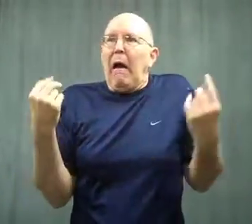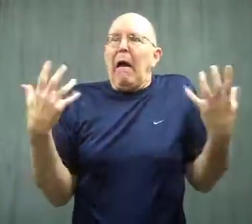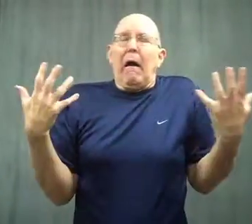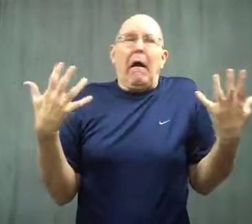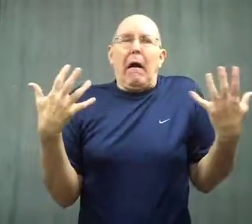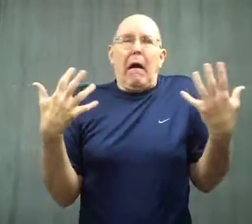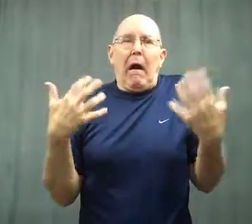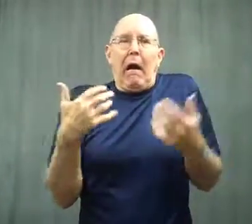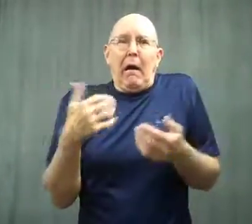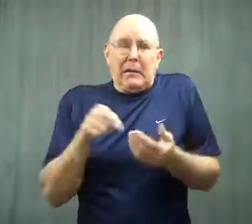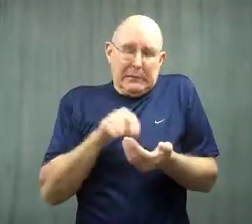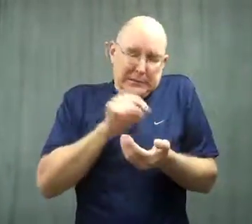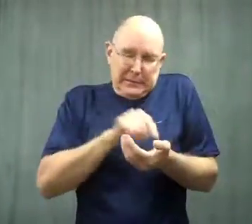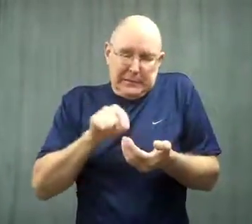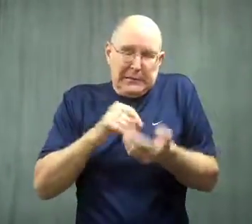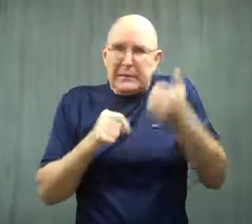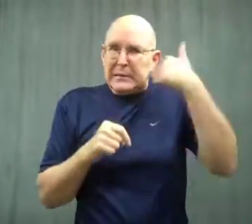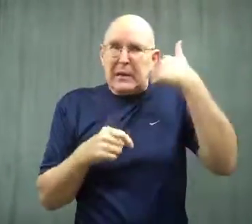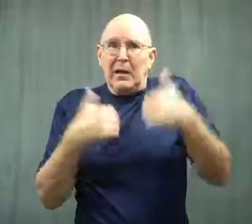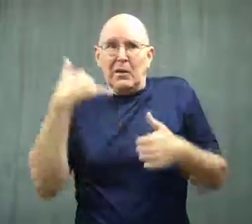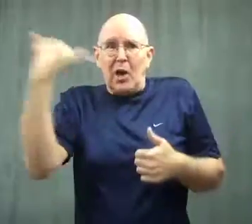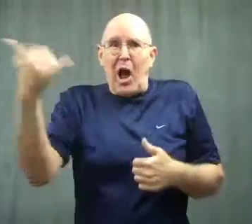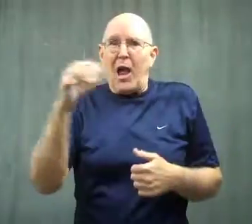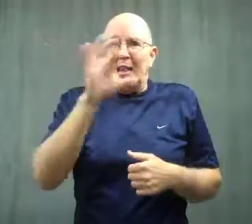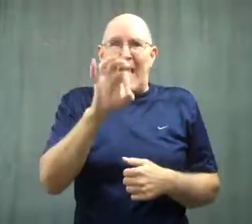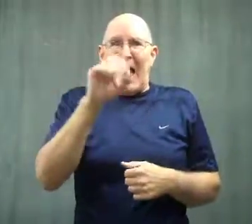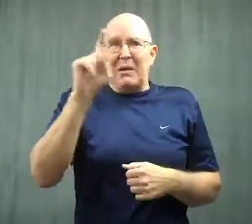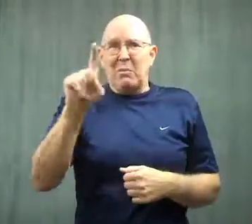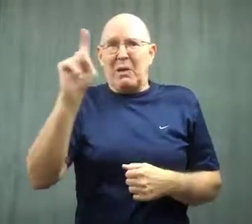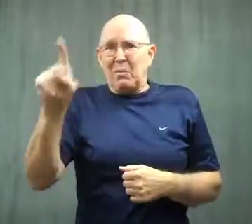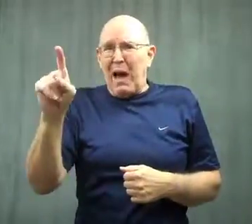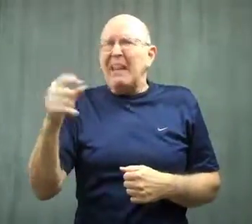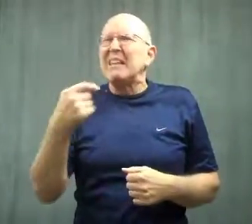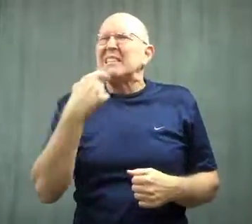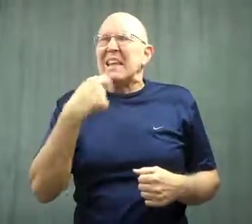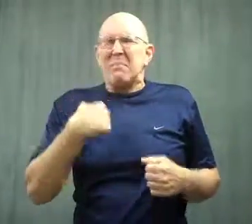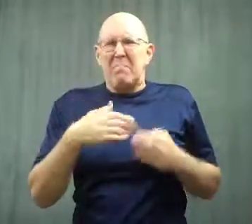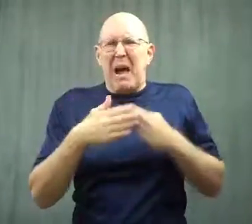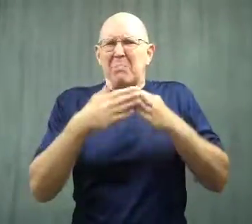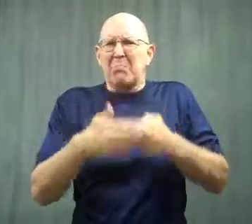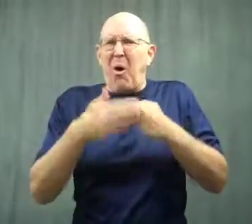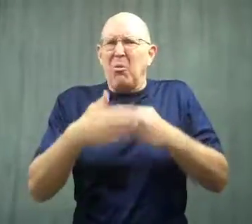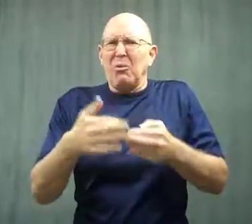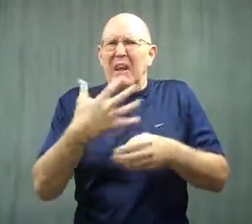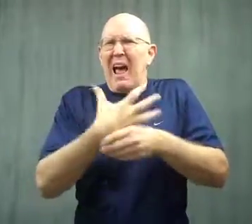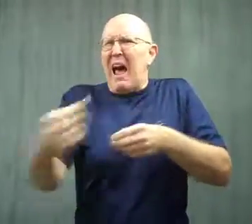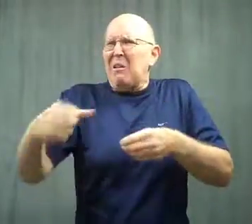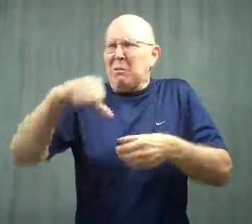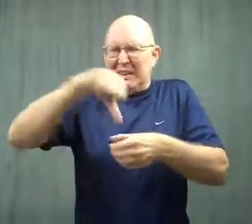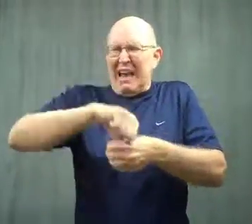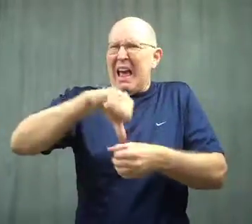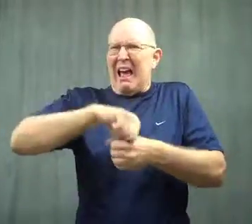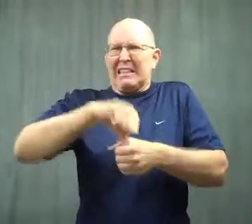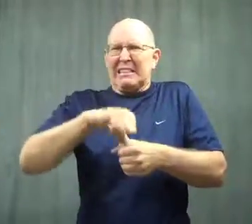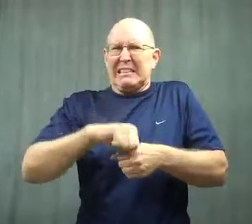He called 911, telling them his boat was out of gas.